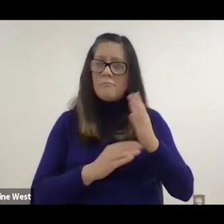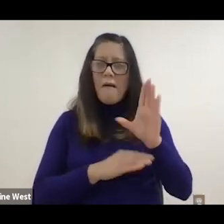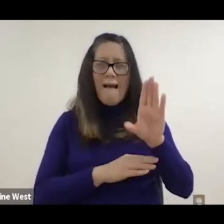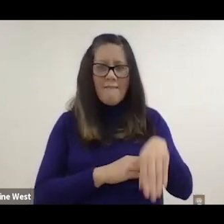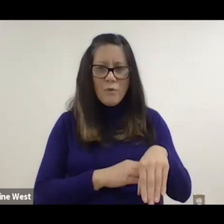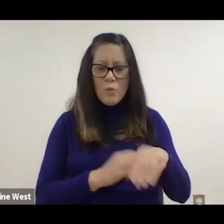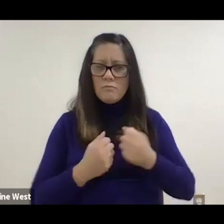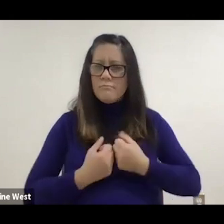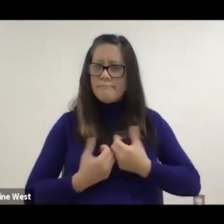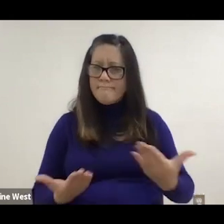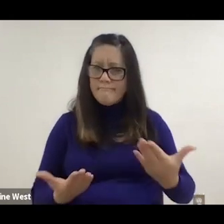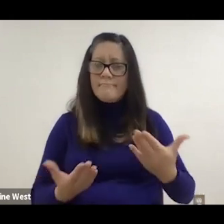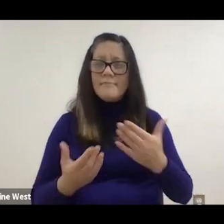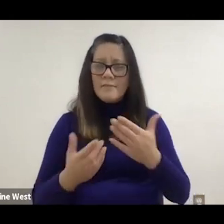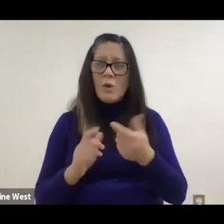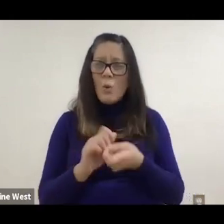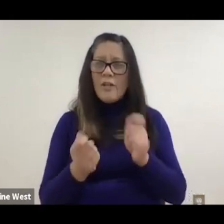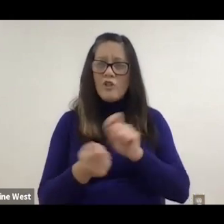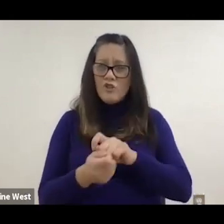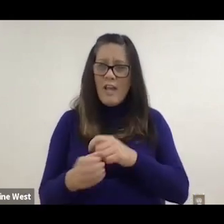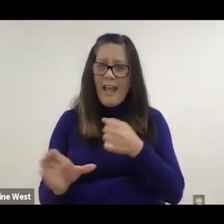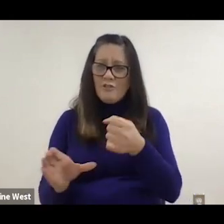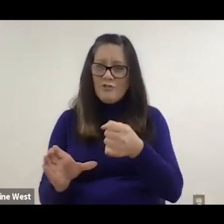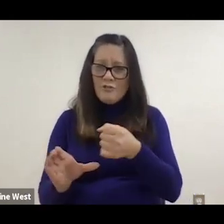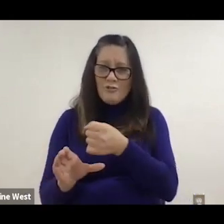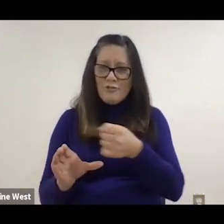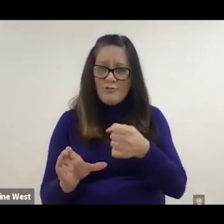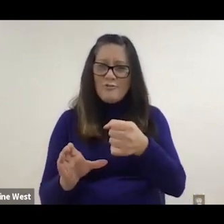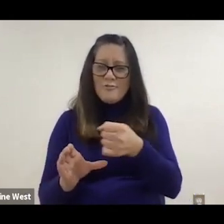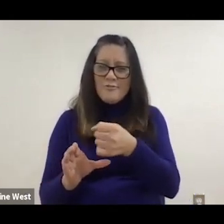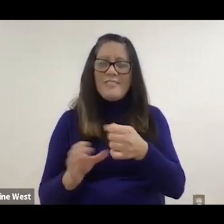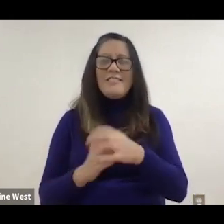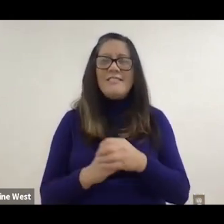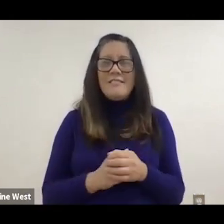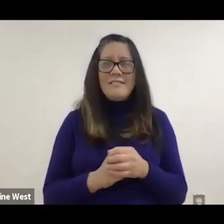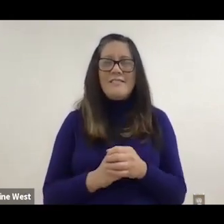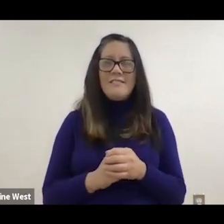their are control parameters needed to change and that what is allowed.